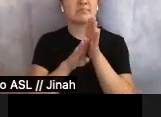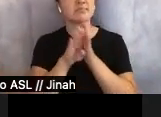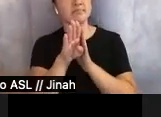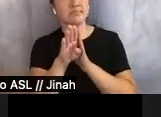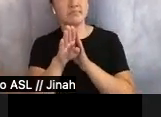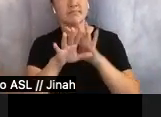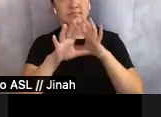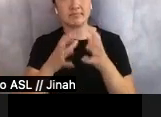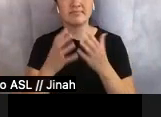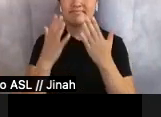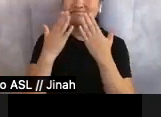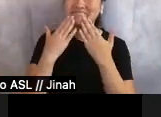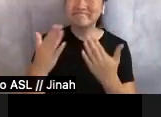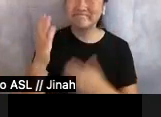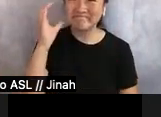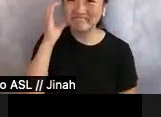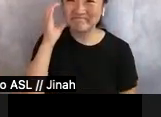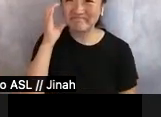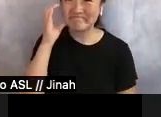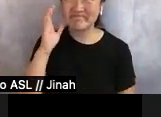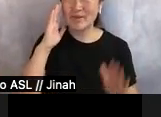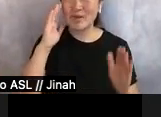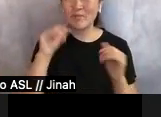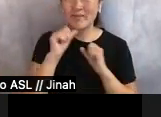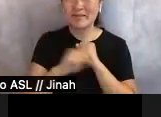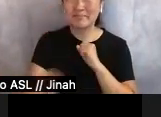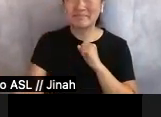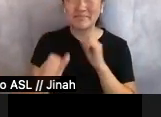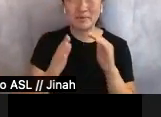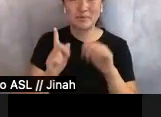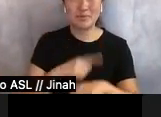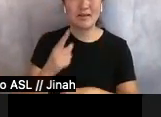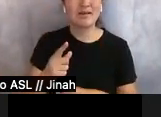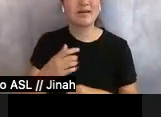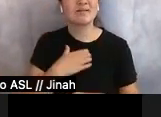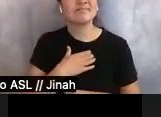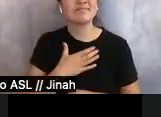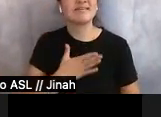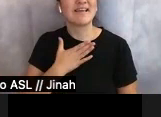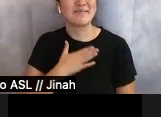Thank you for listening hope. I didn't go too long and I wish all of you happy Pride and